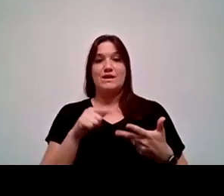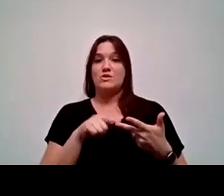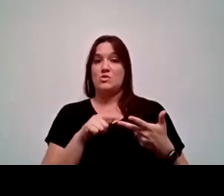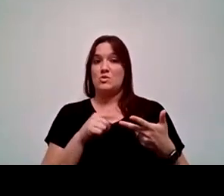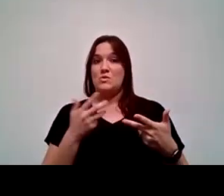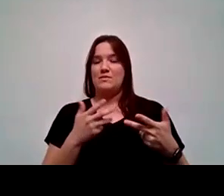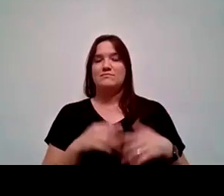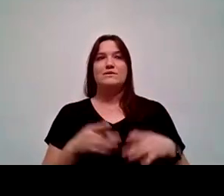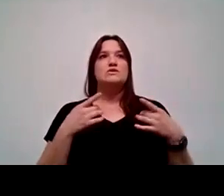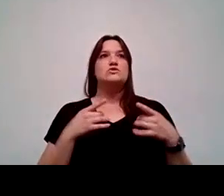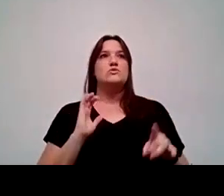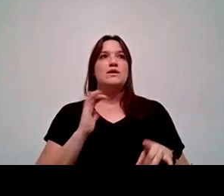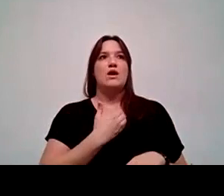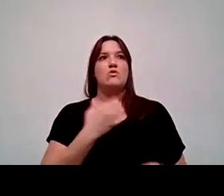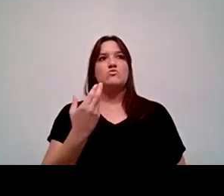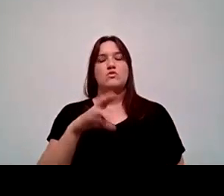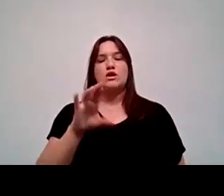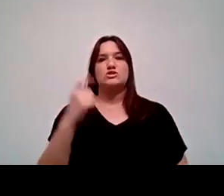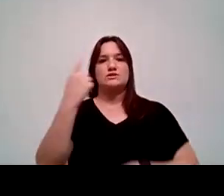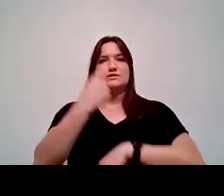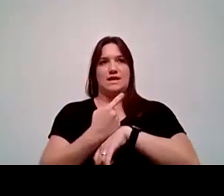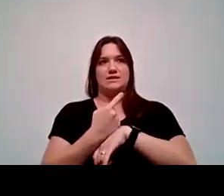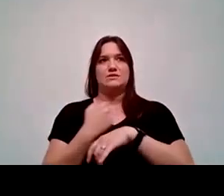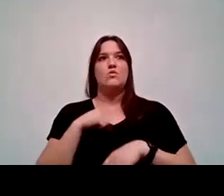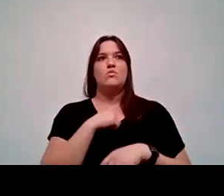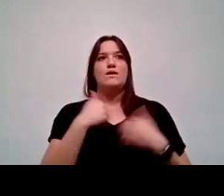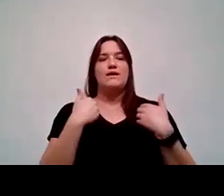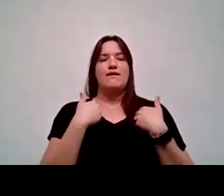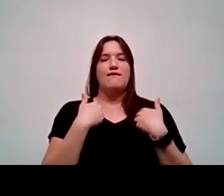During our Crush Days orientation, we have the